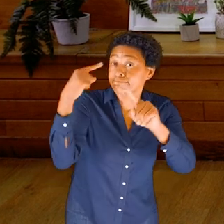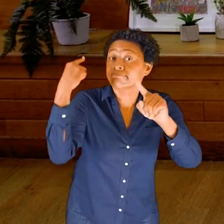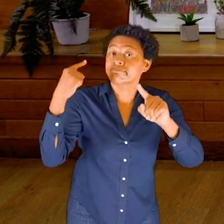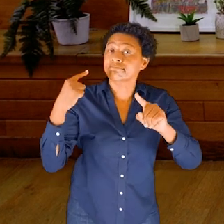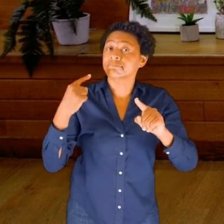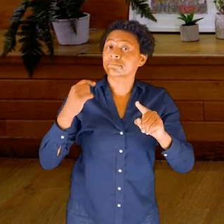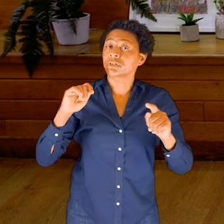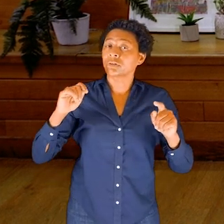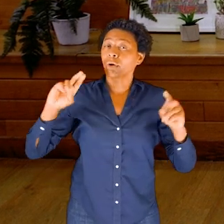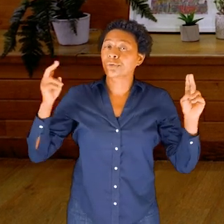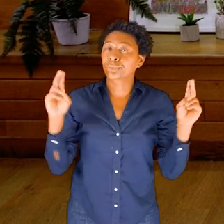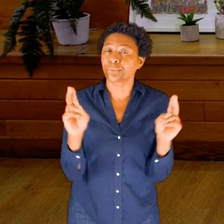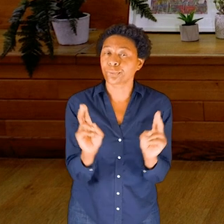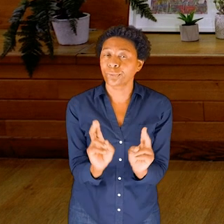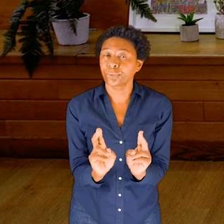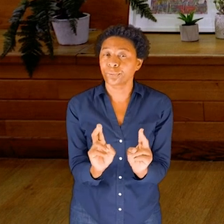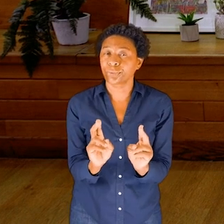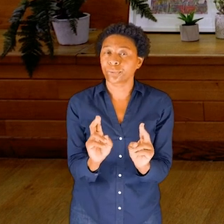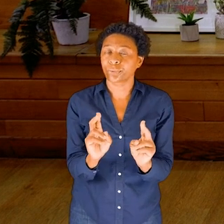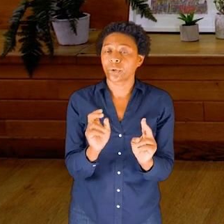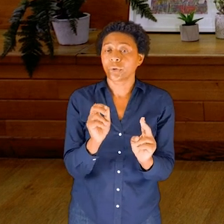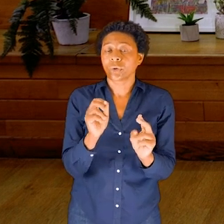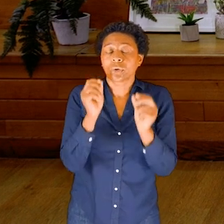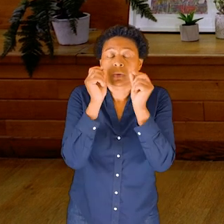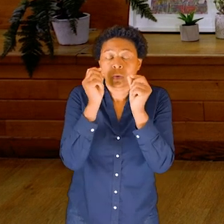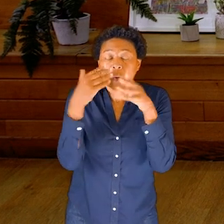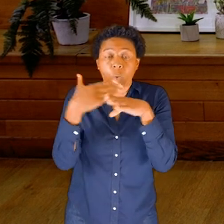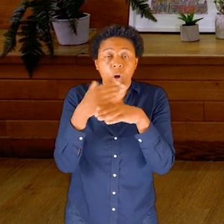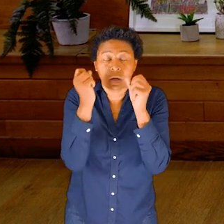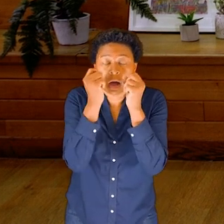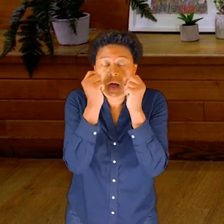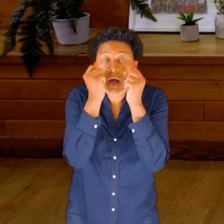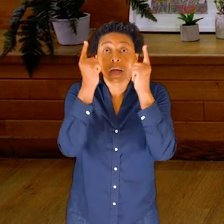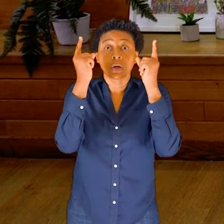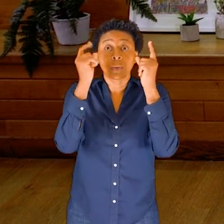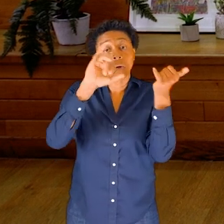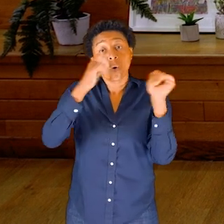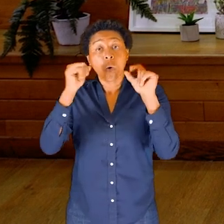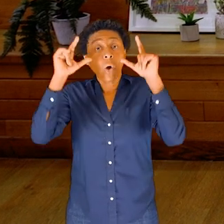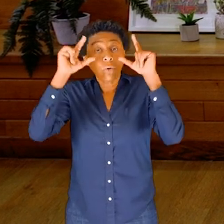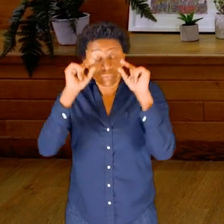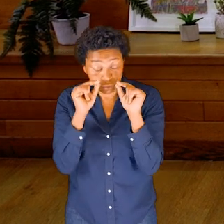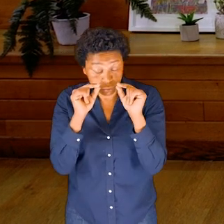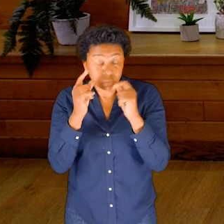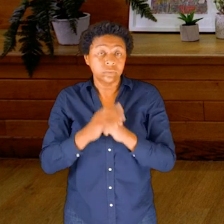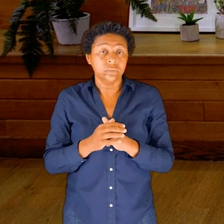Feel free to work with your eyes open or your eyes closed, or try both.